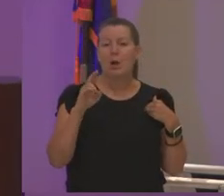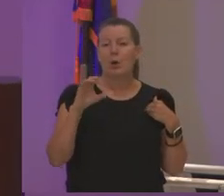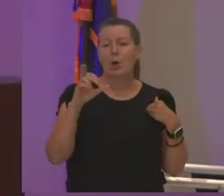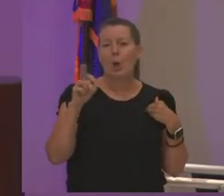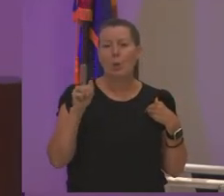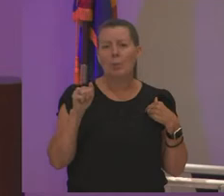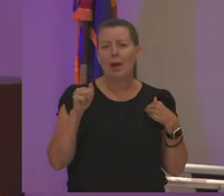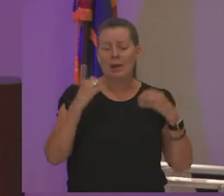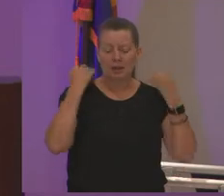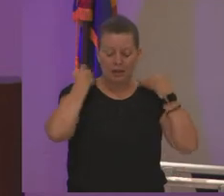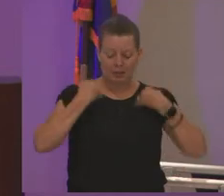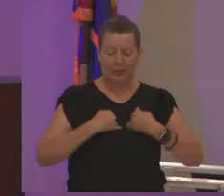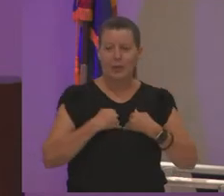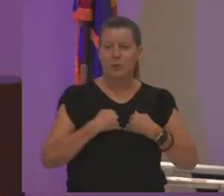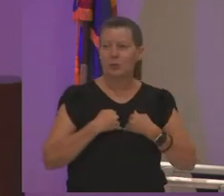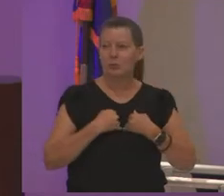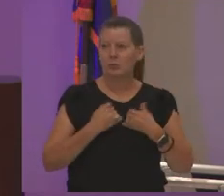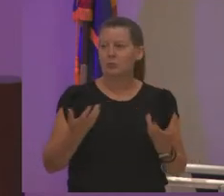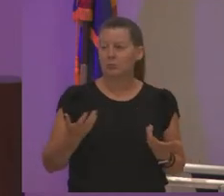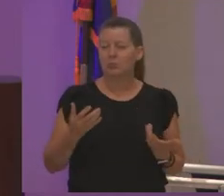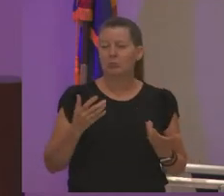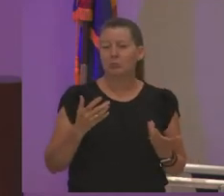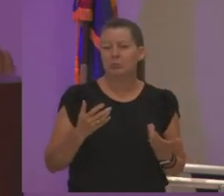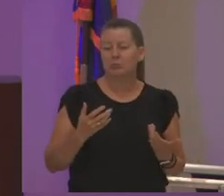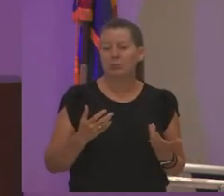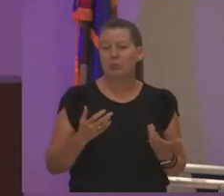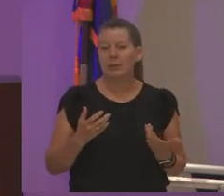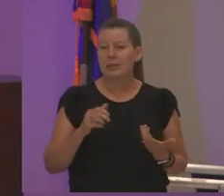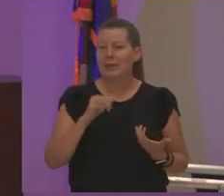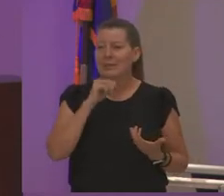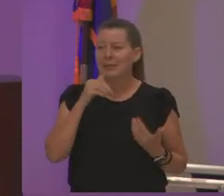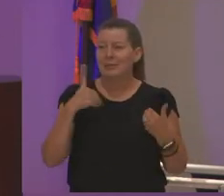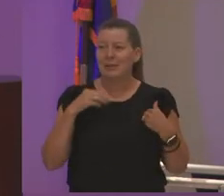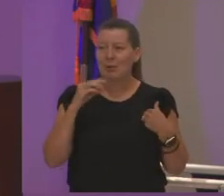with my maricopa lanyard i was like she said it doesn't have the mcc thunderbird on it so